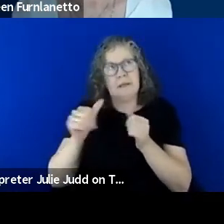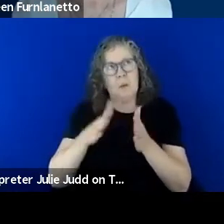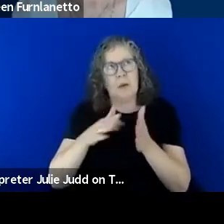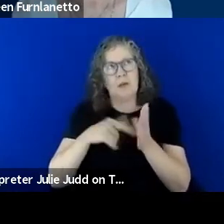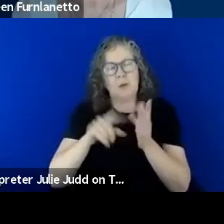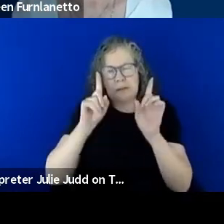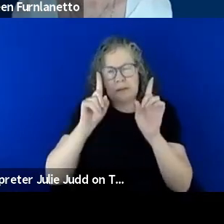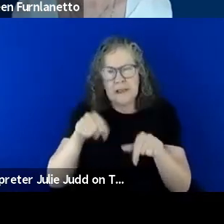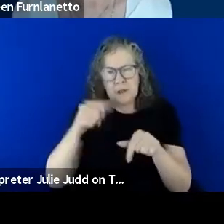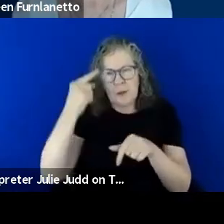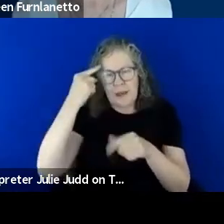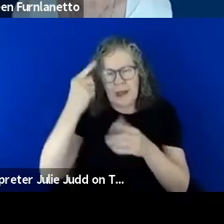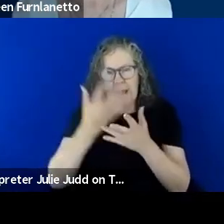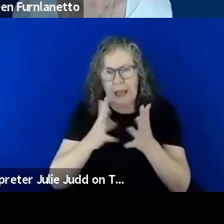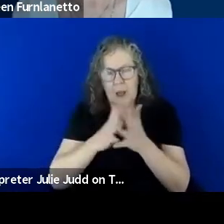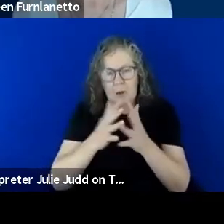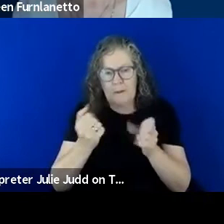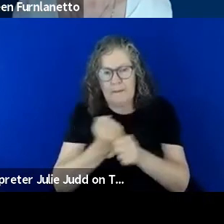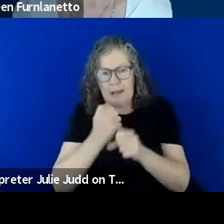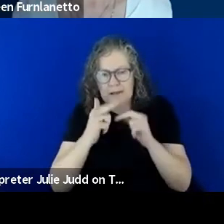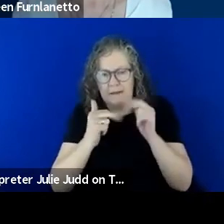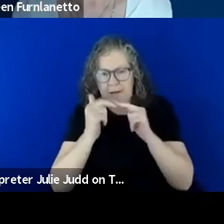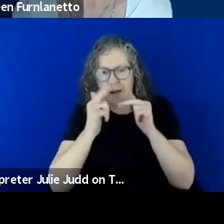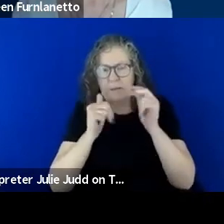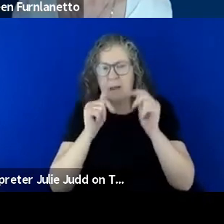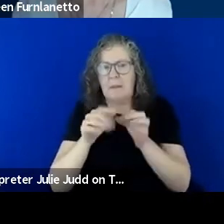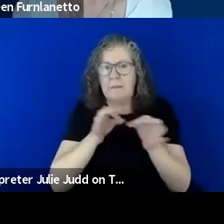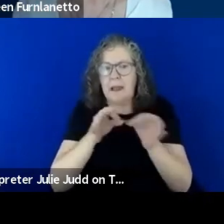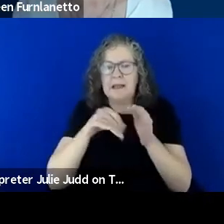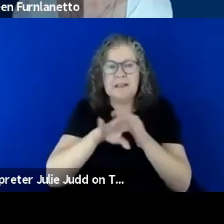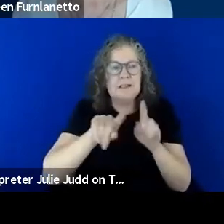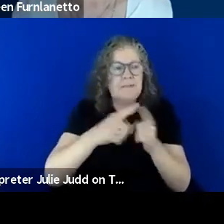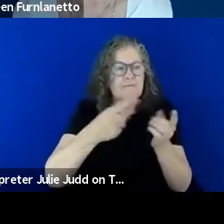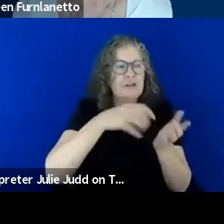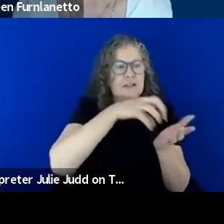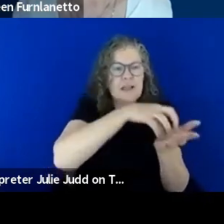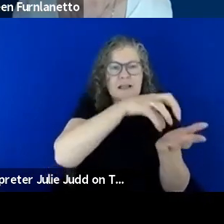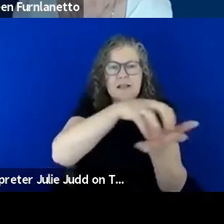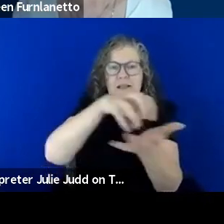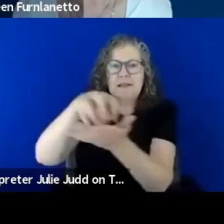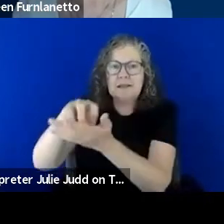how these plans are developed in a whole range of settings and and and beyond an emergency response